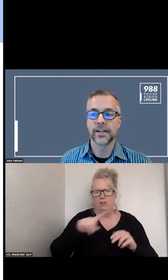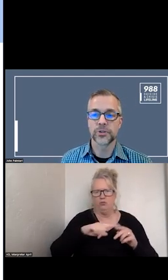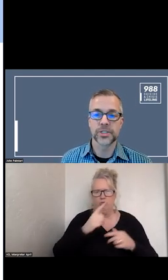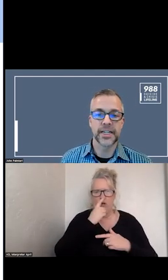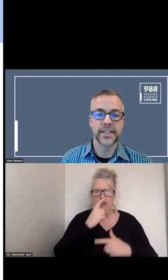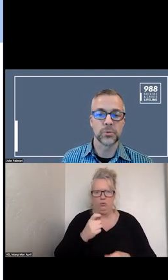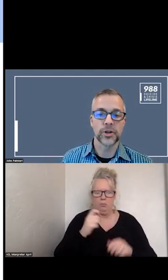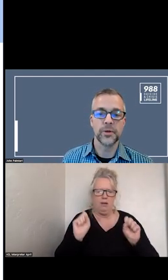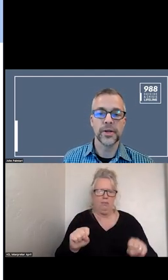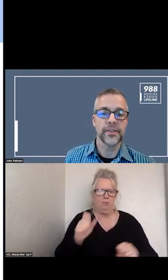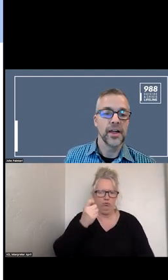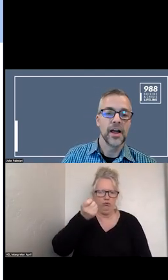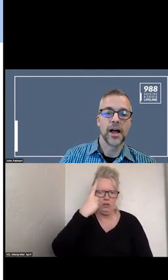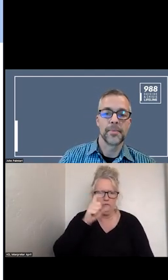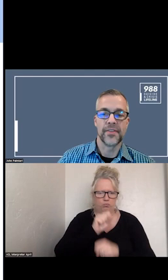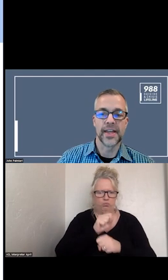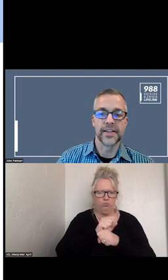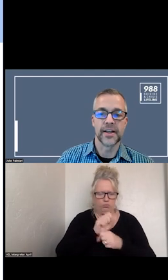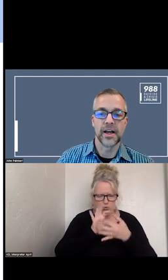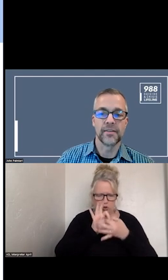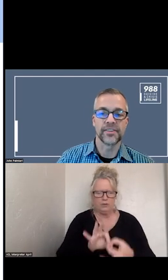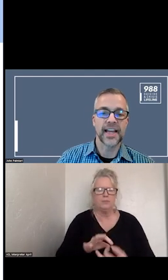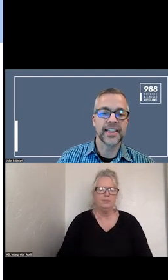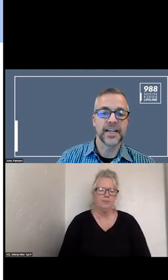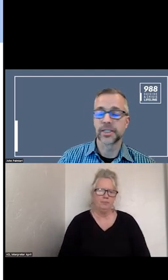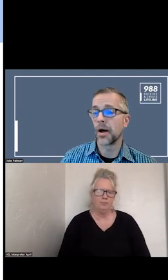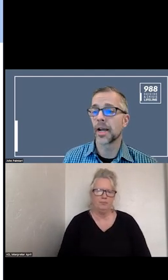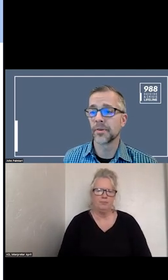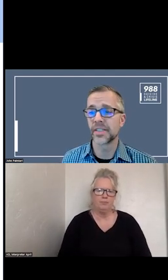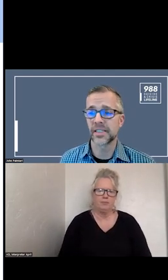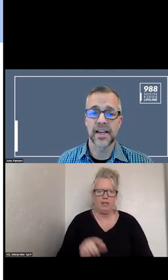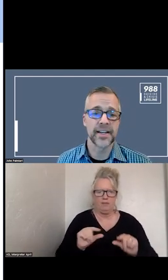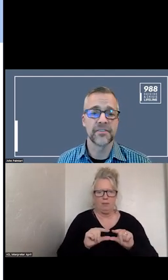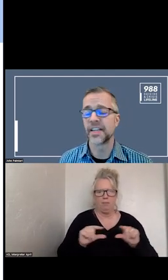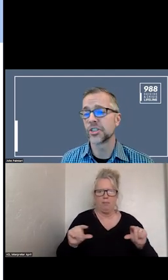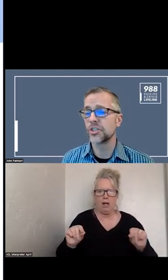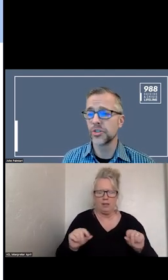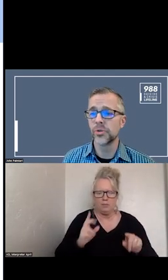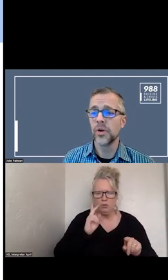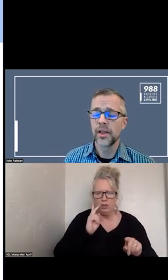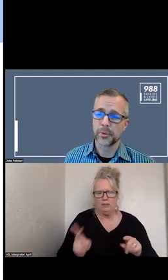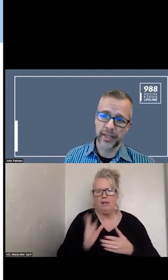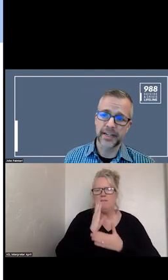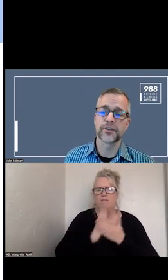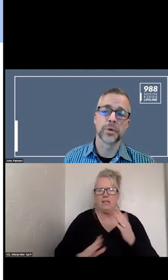IN WORKING WITH AND FLAGGING HERE IS PHASE TWO AND THE PLANNING